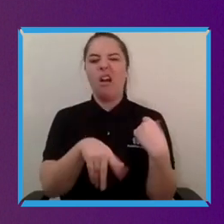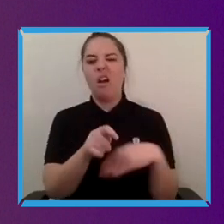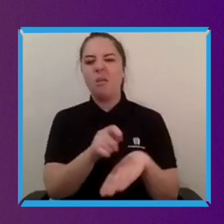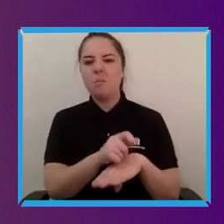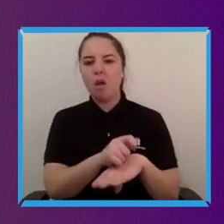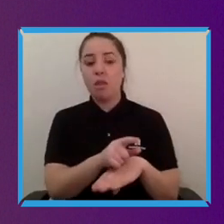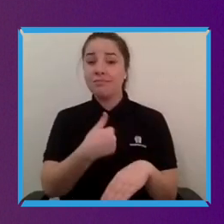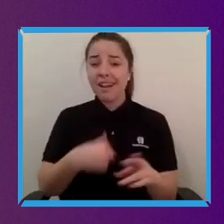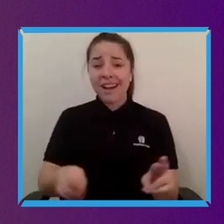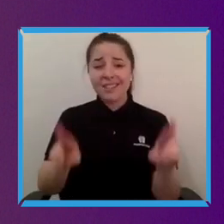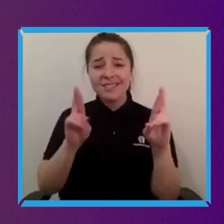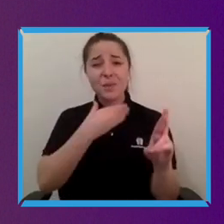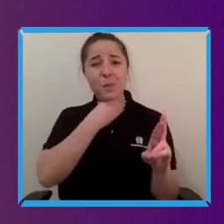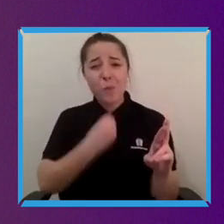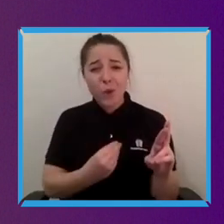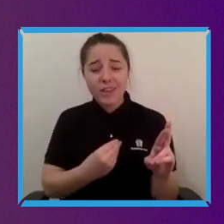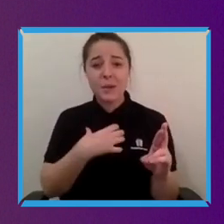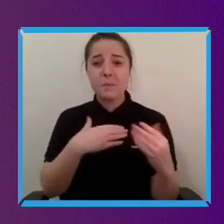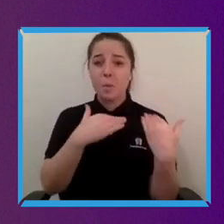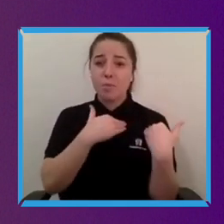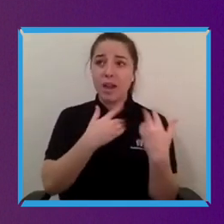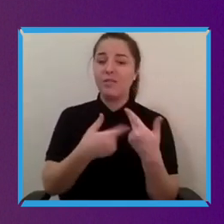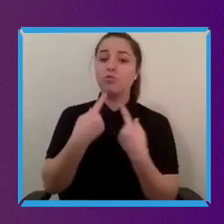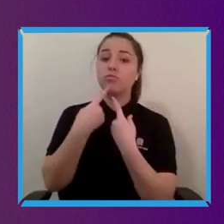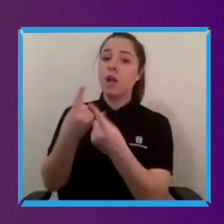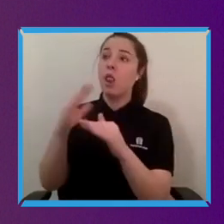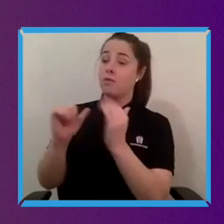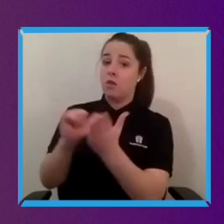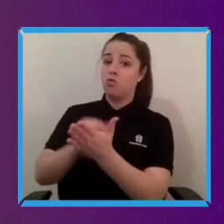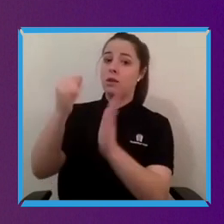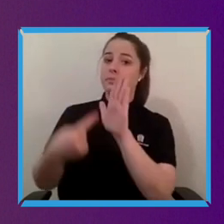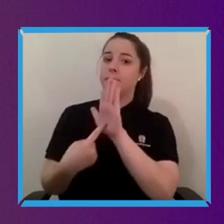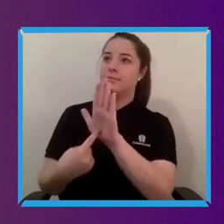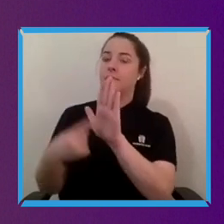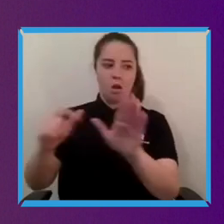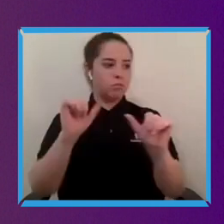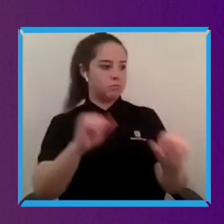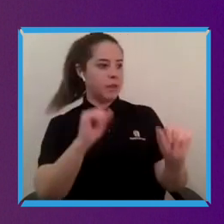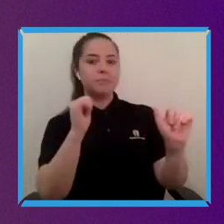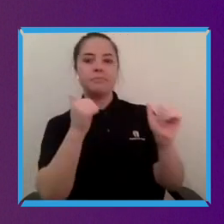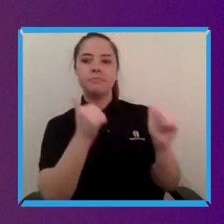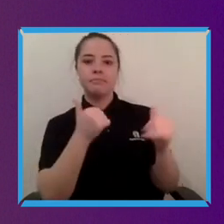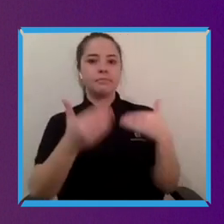As an ethicist I wish that being told that the right this is the right thing to do meant that people would do it but sadly